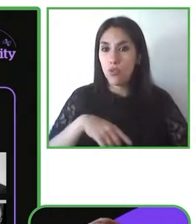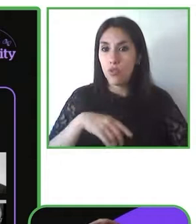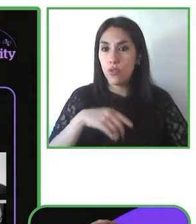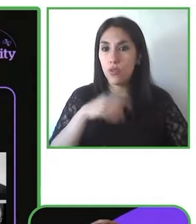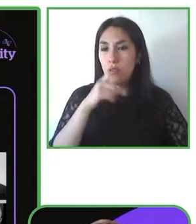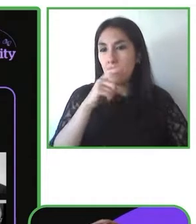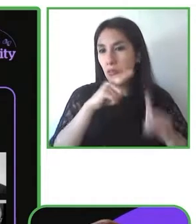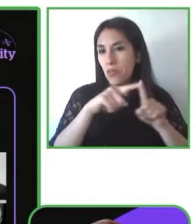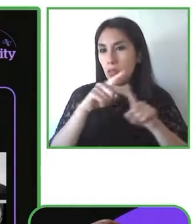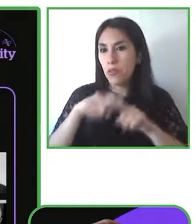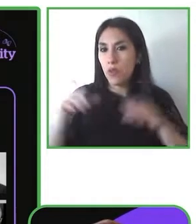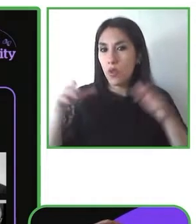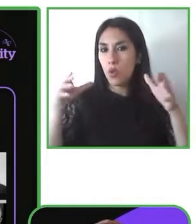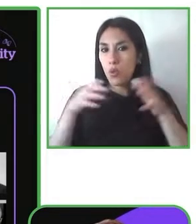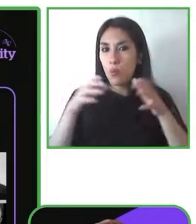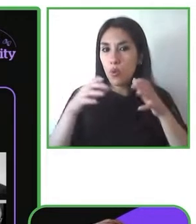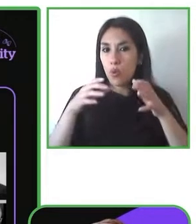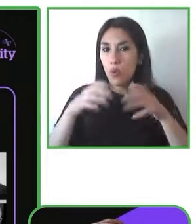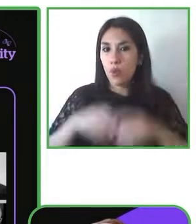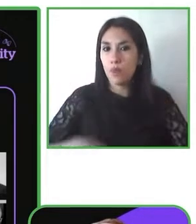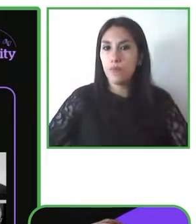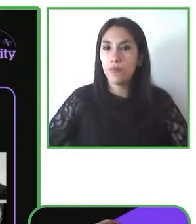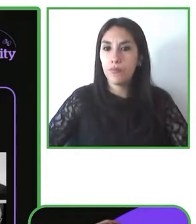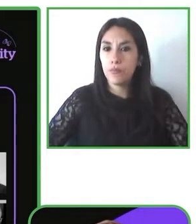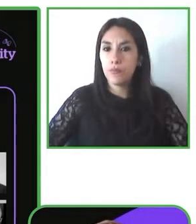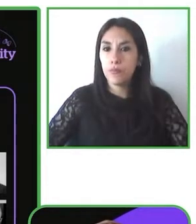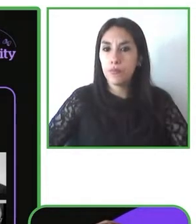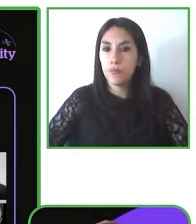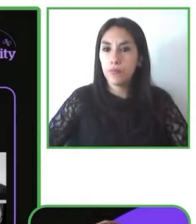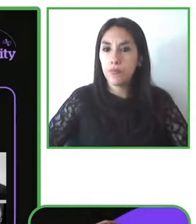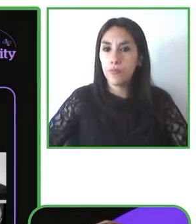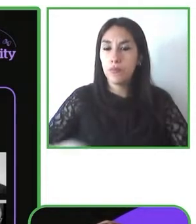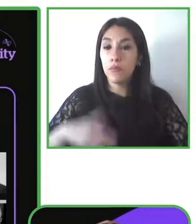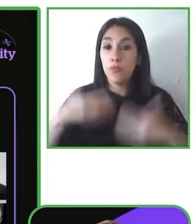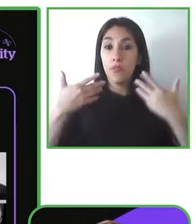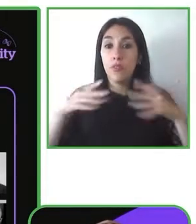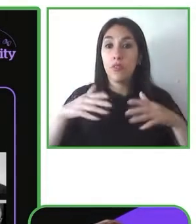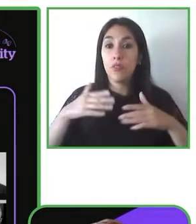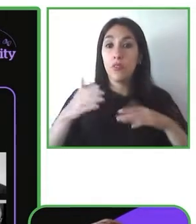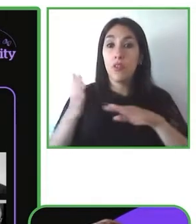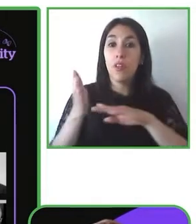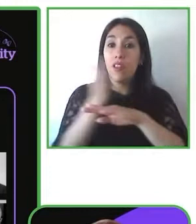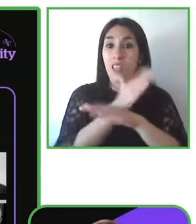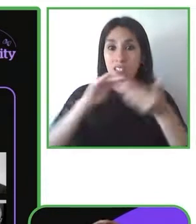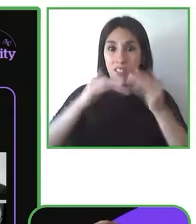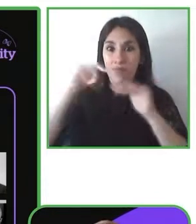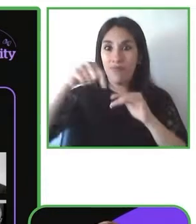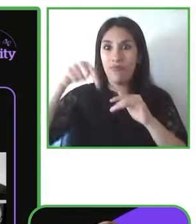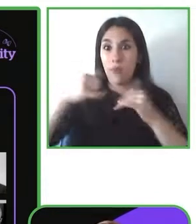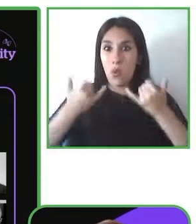For the Spanish speaking countries, I invite you to get in contact with Ricardo García.